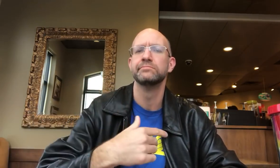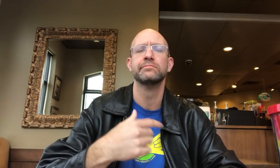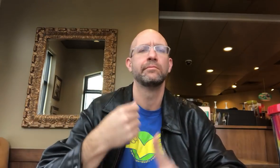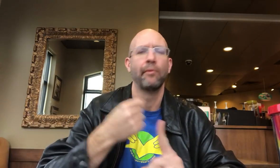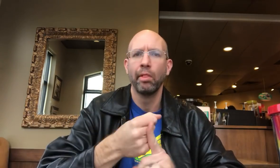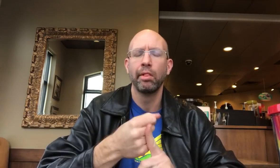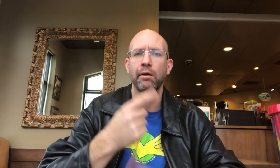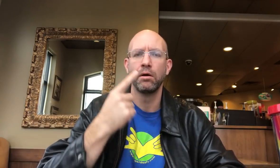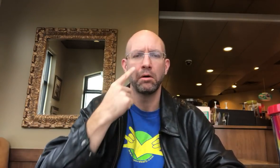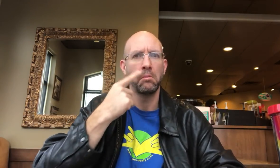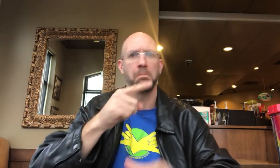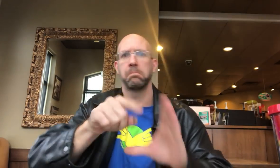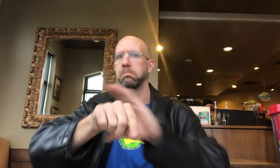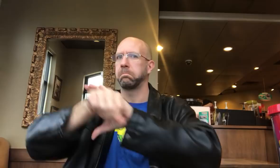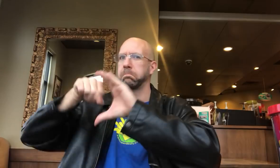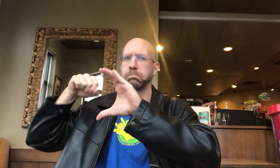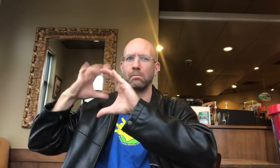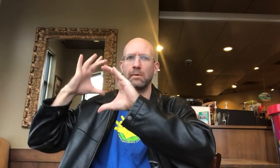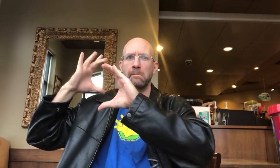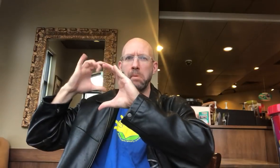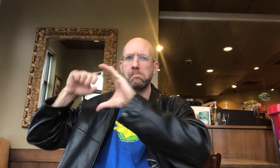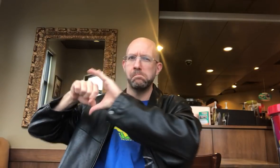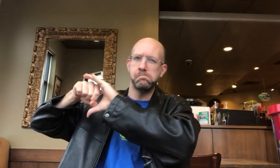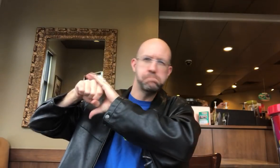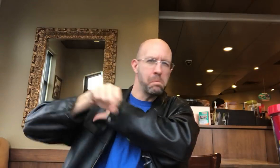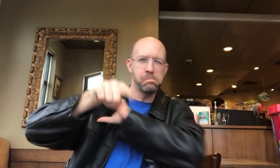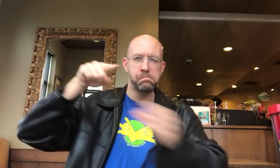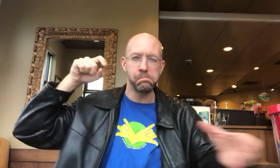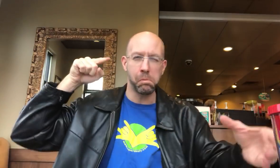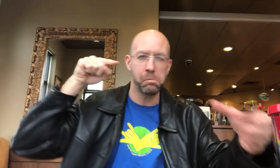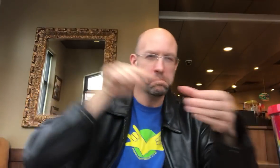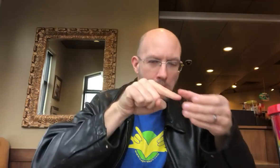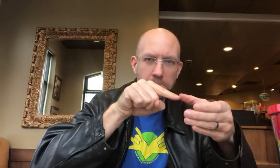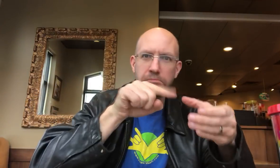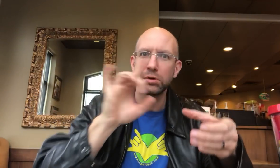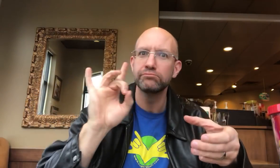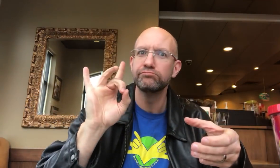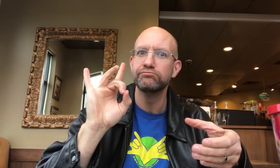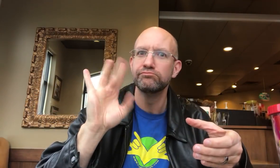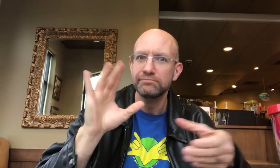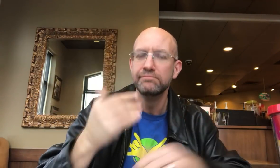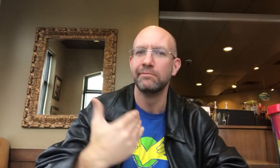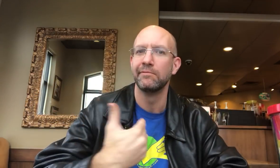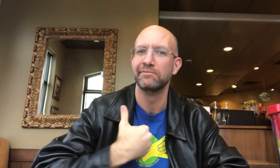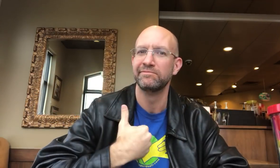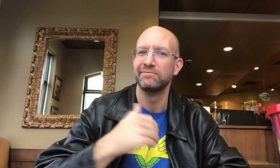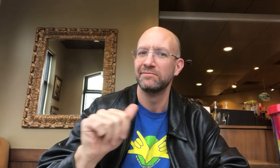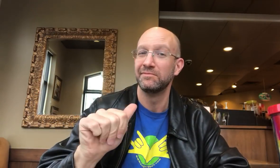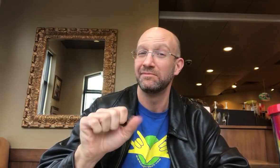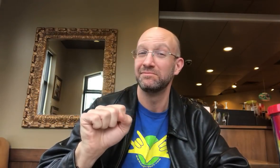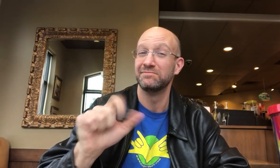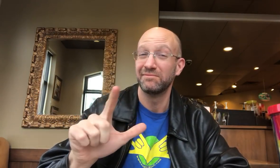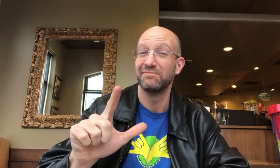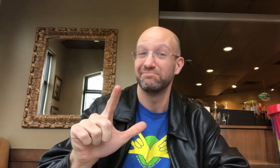Then one day, I spotted (drama effect w/ using a eyeball bazooka) a cup with ASL on it!